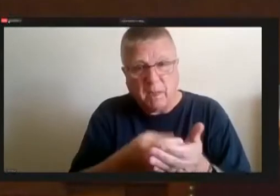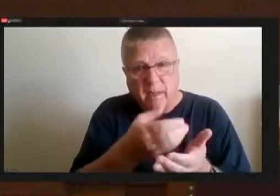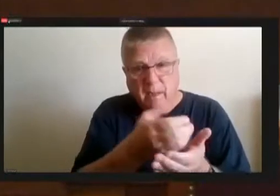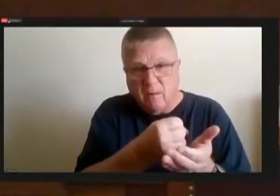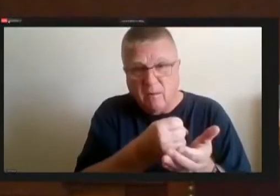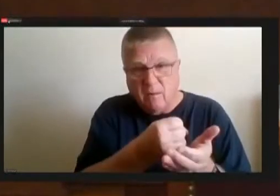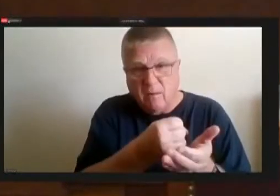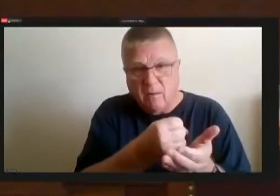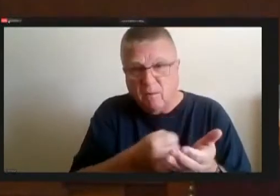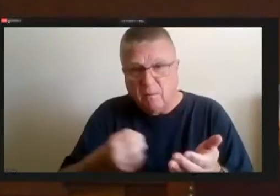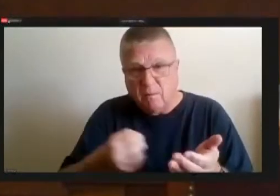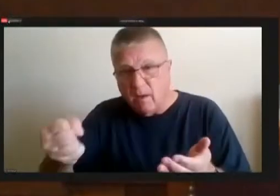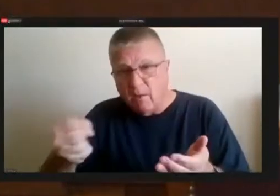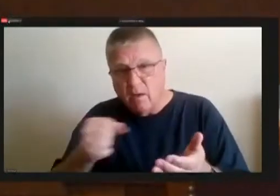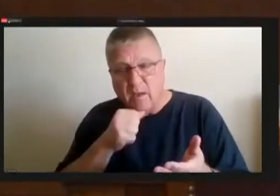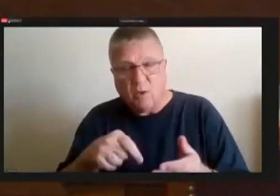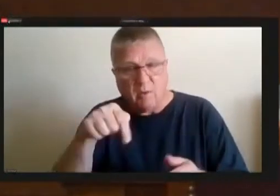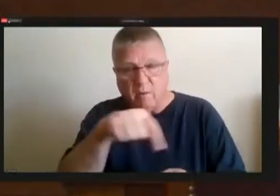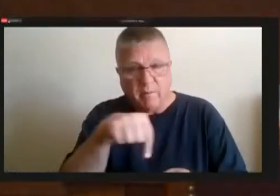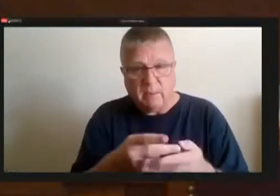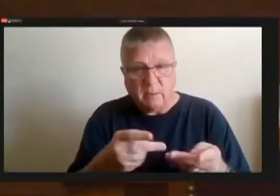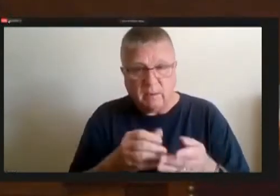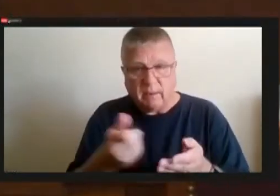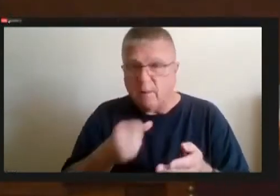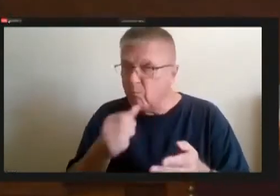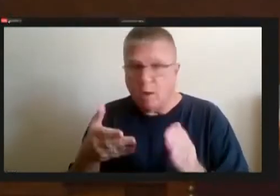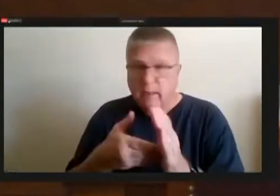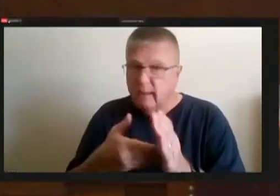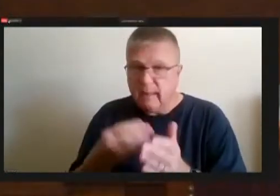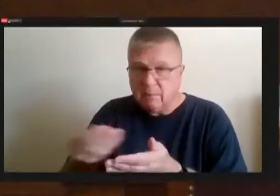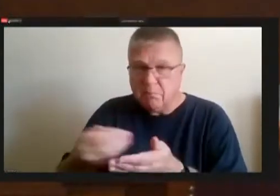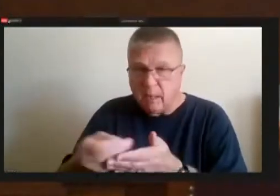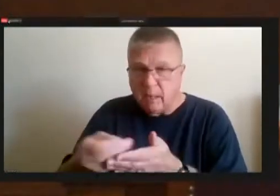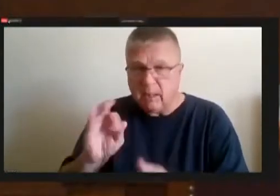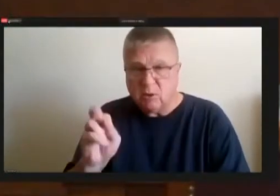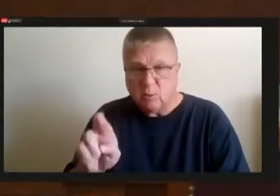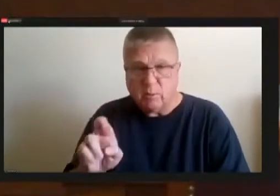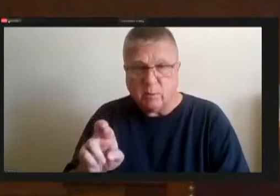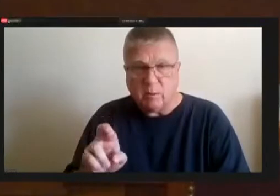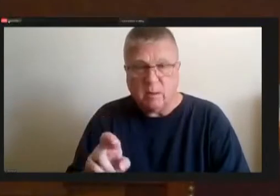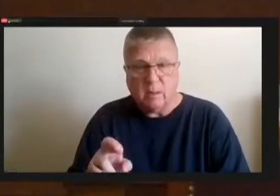I'm not against buying the sweeper fantastic, I would just if perhaps we could do this on